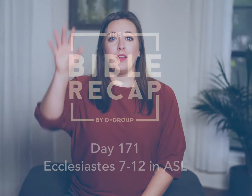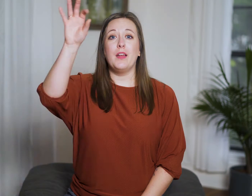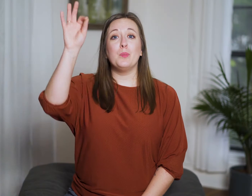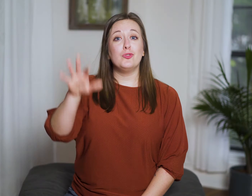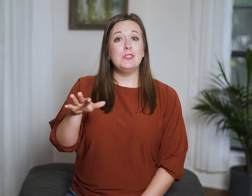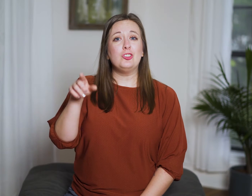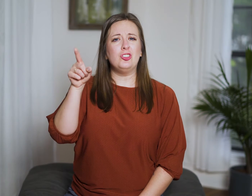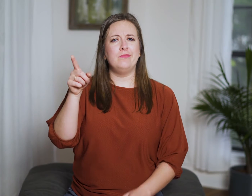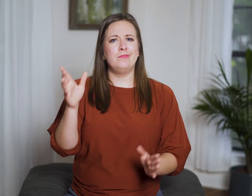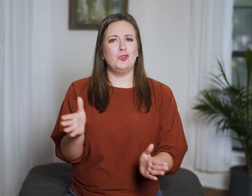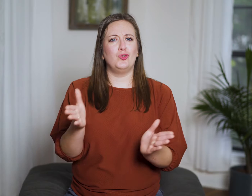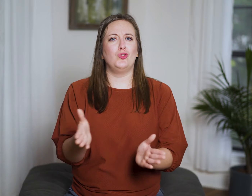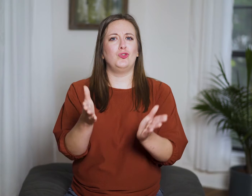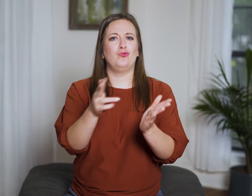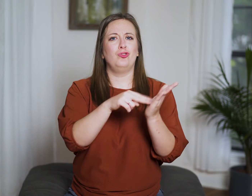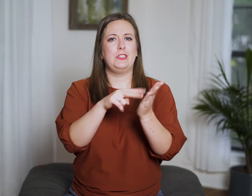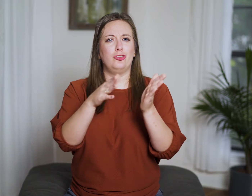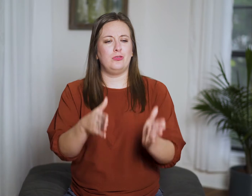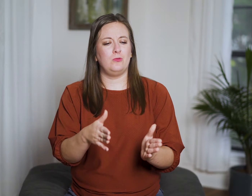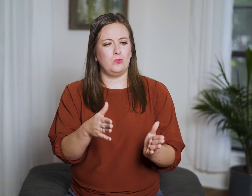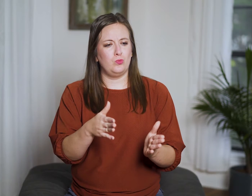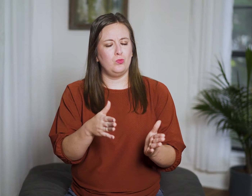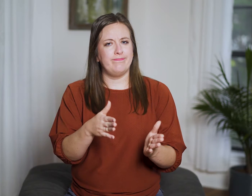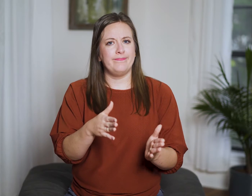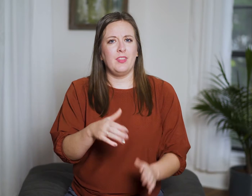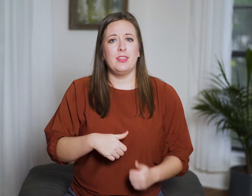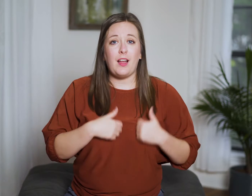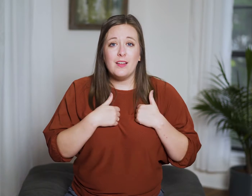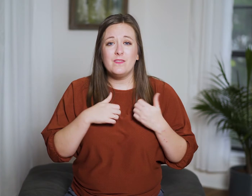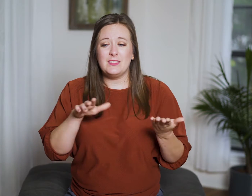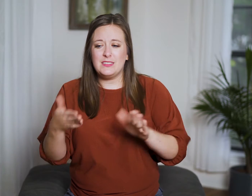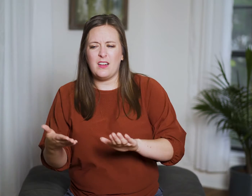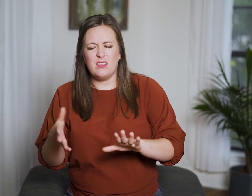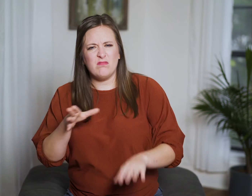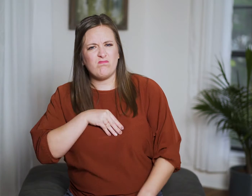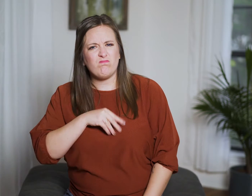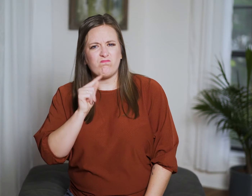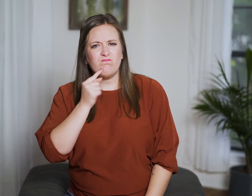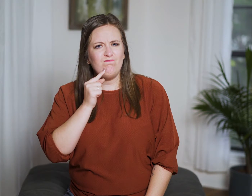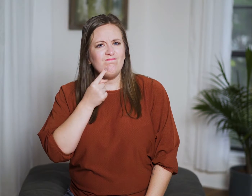The preacher urges his readers to take life and death seriously